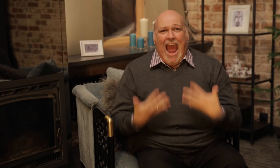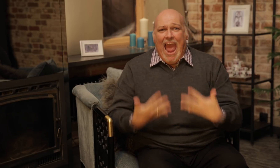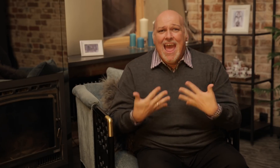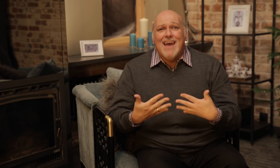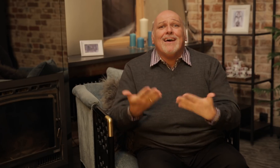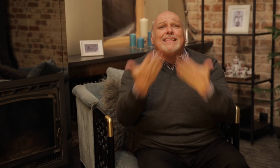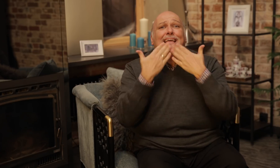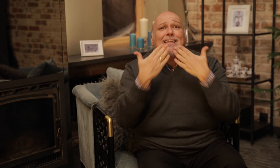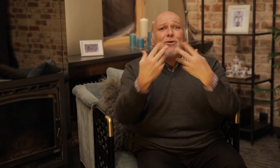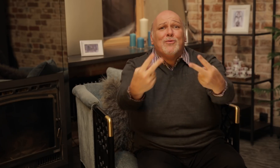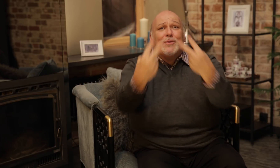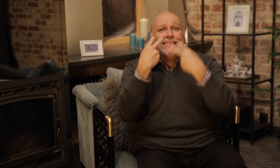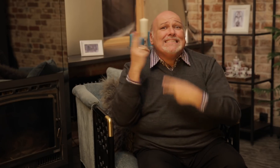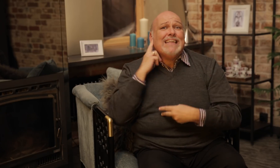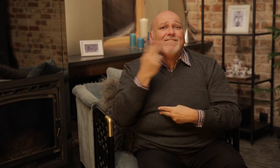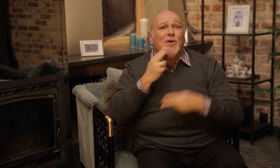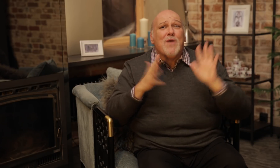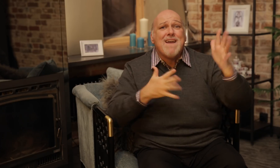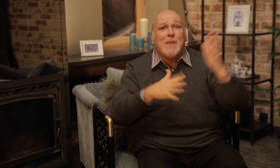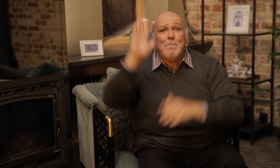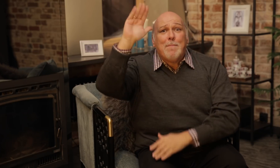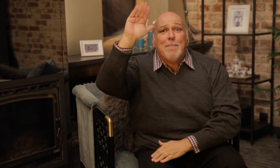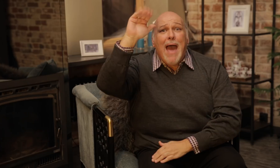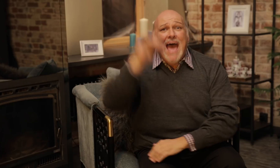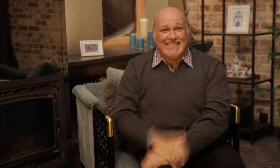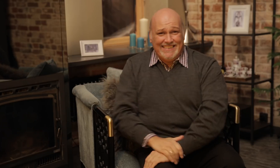Thank you for watching DeafWaves. Bye-bye!